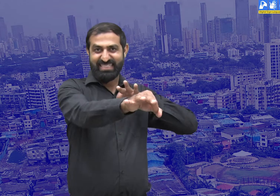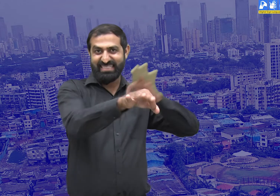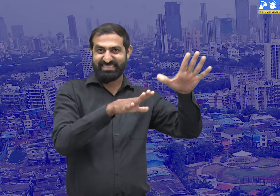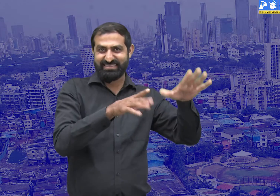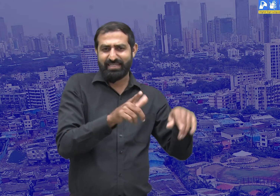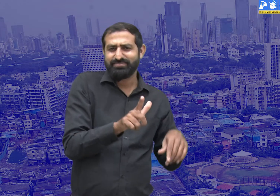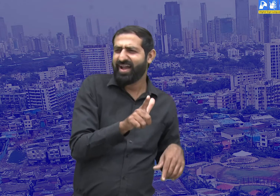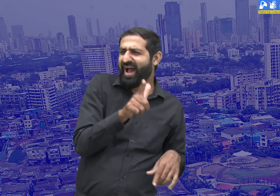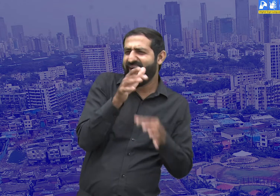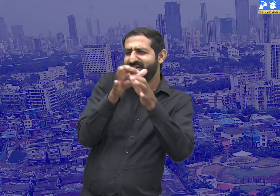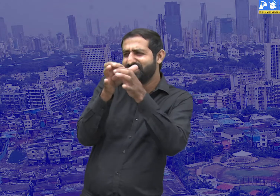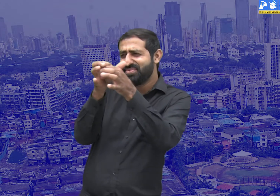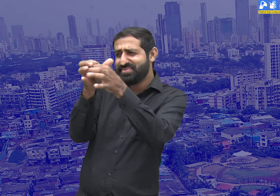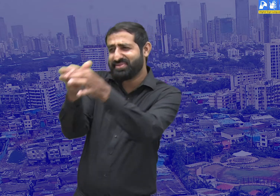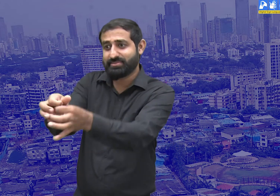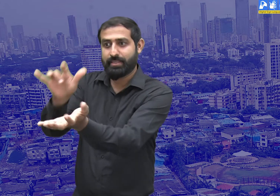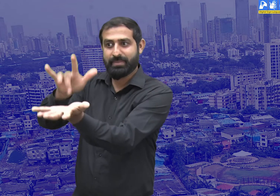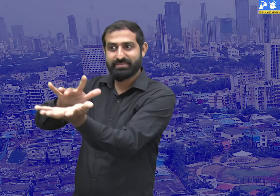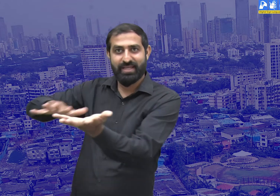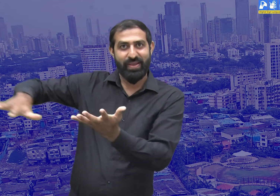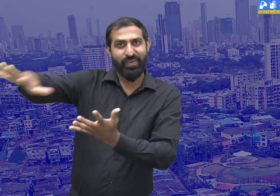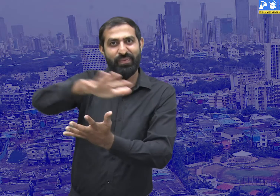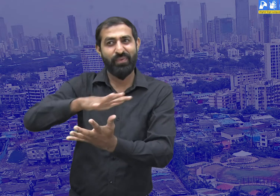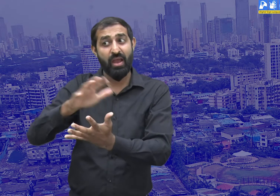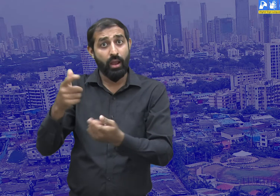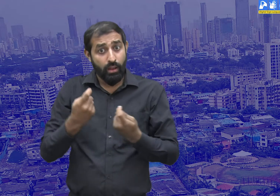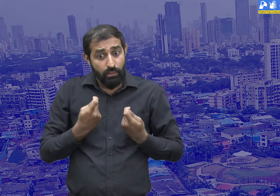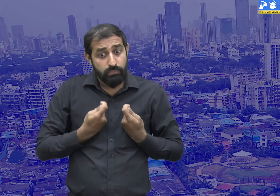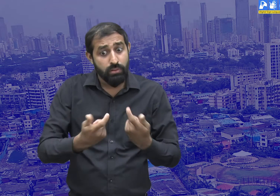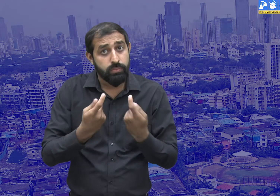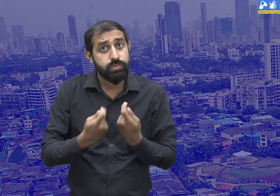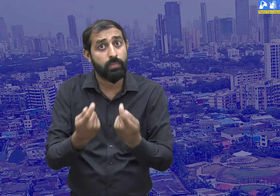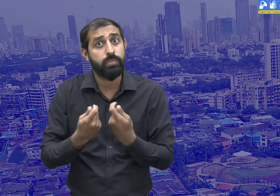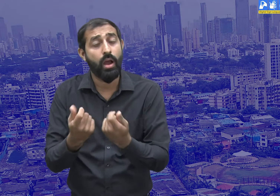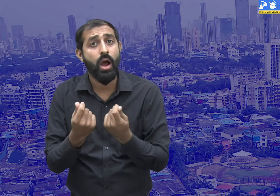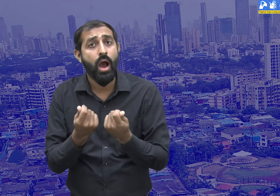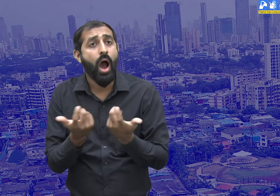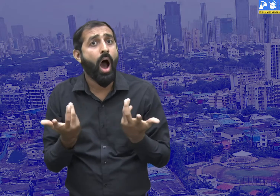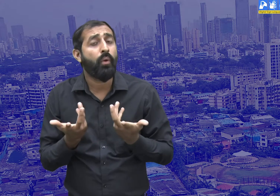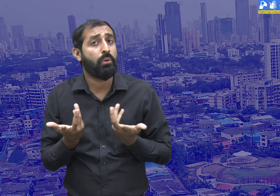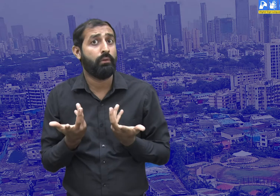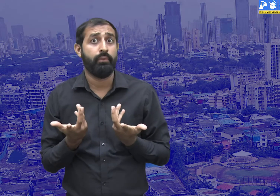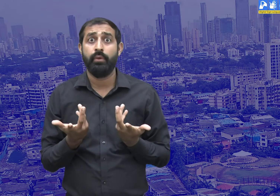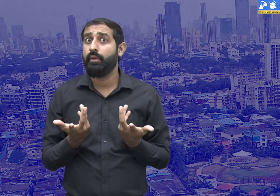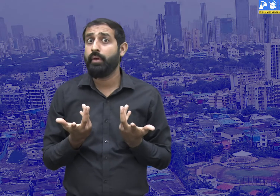How much money will he have to spend,